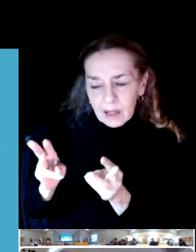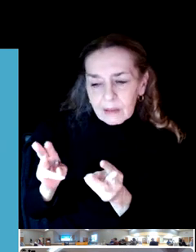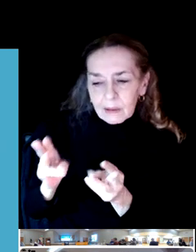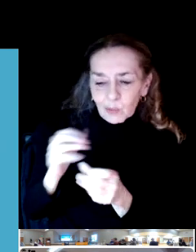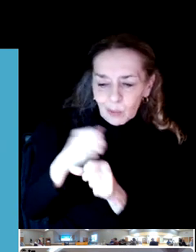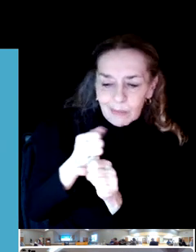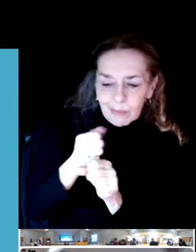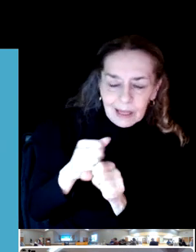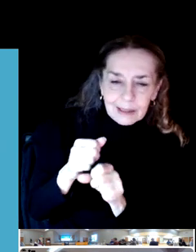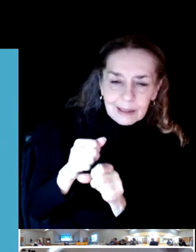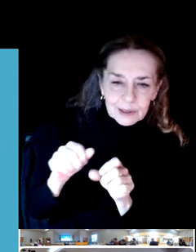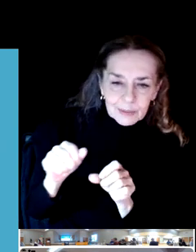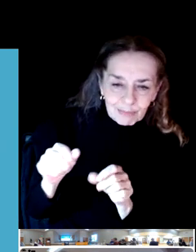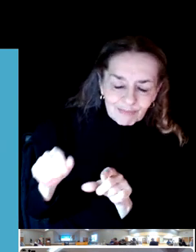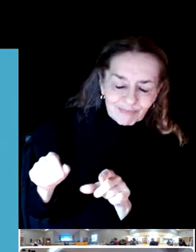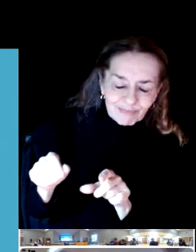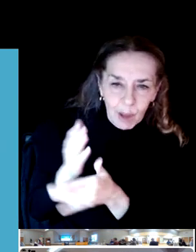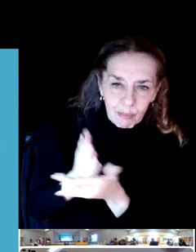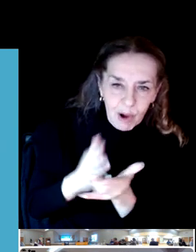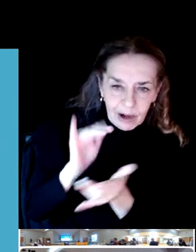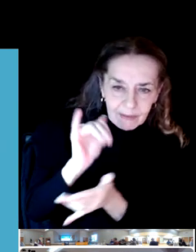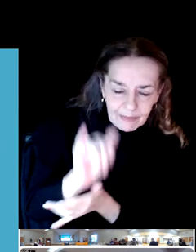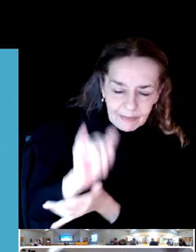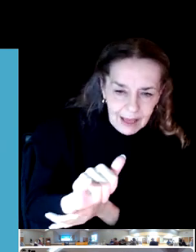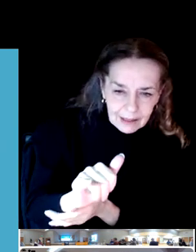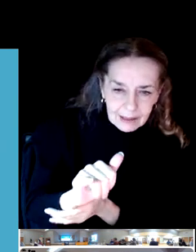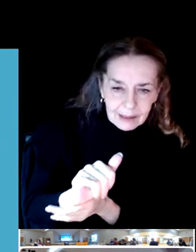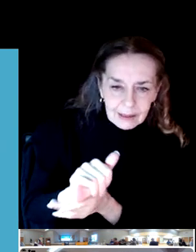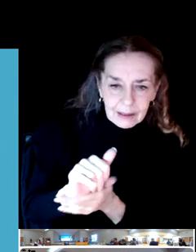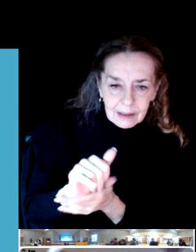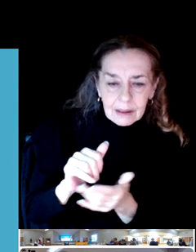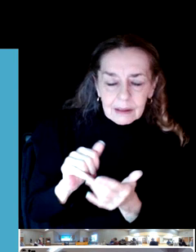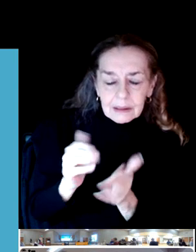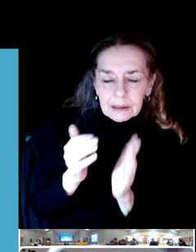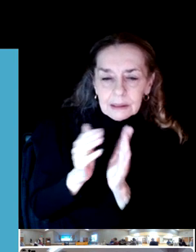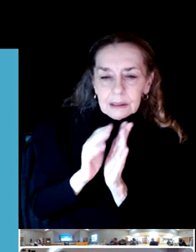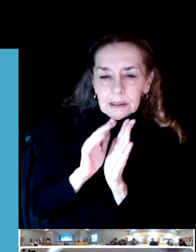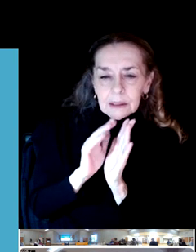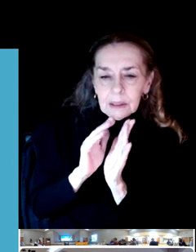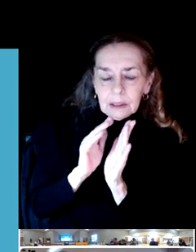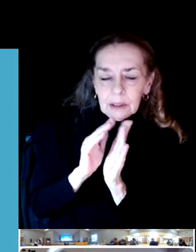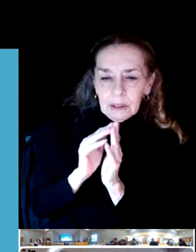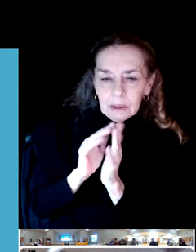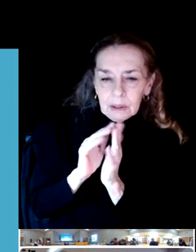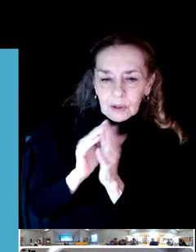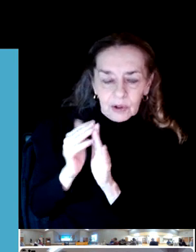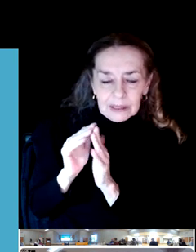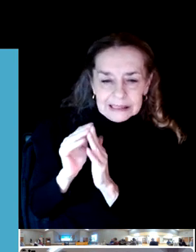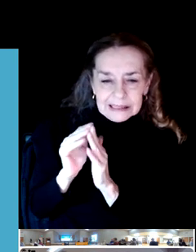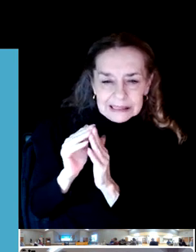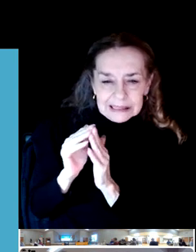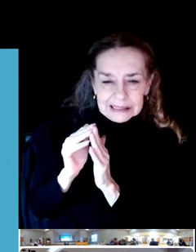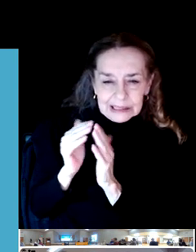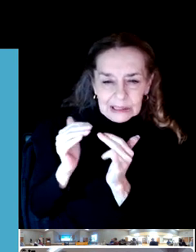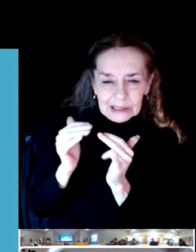My understanding is that the current city development standards make it very difficult for those properties to develop.